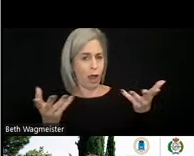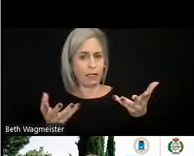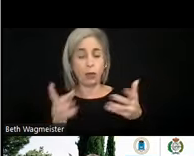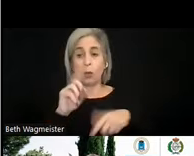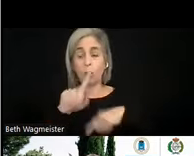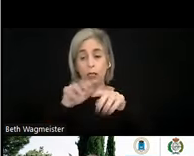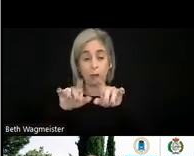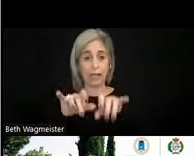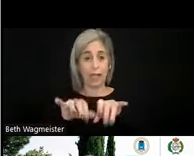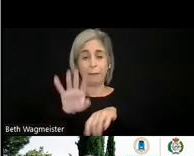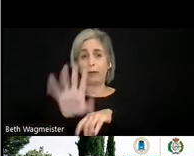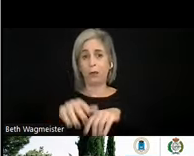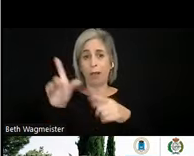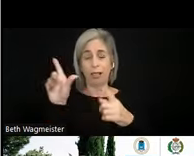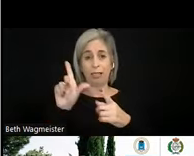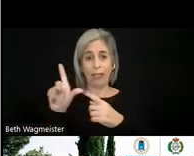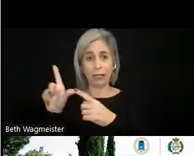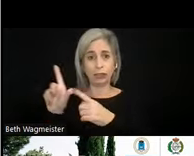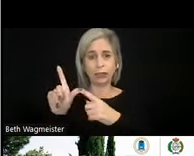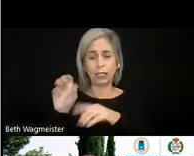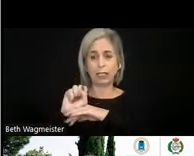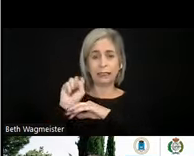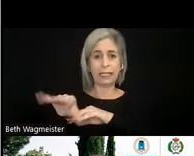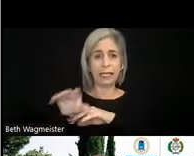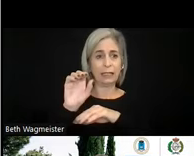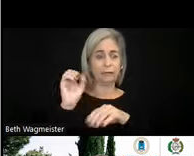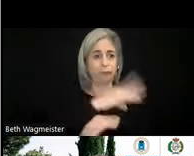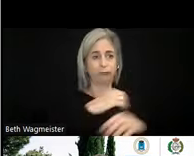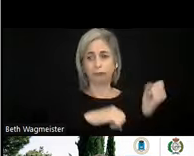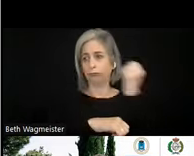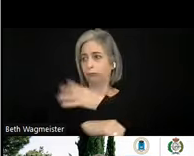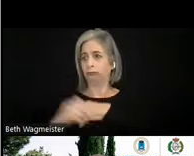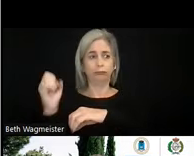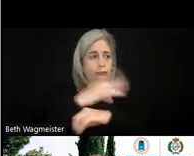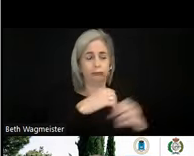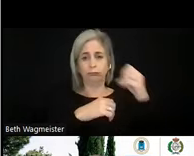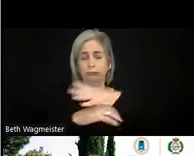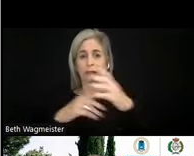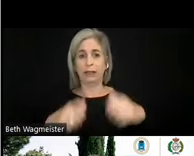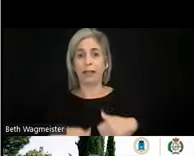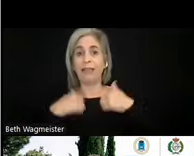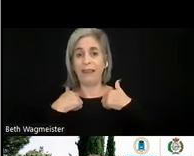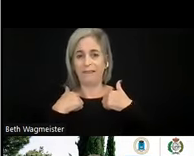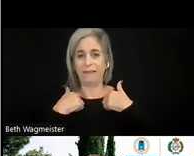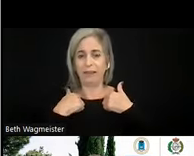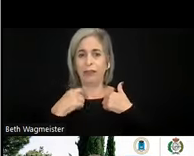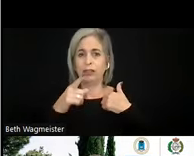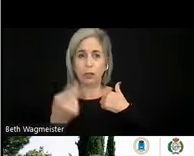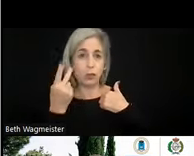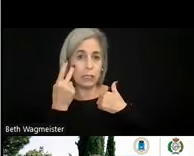your letters are sent to the other person in the communication live. So you'll see the letters as